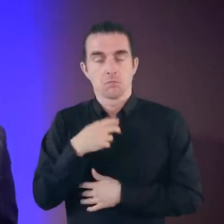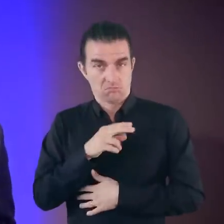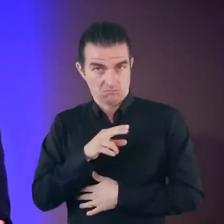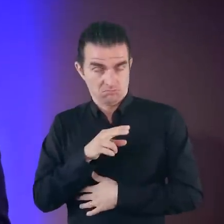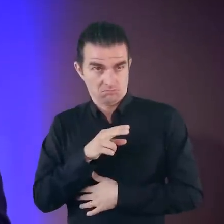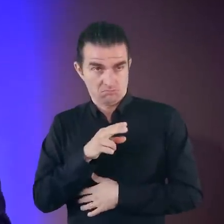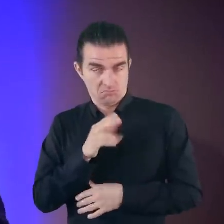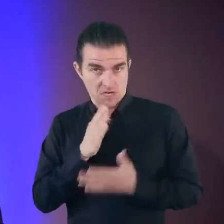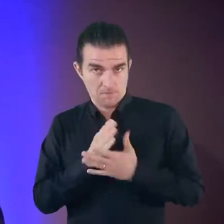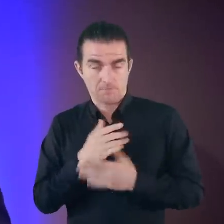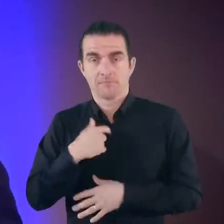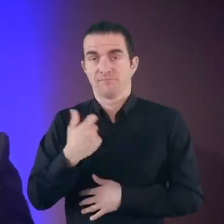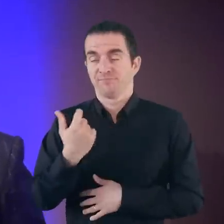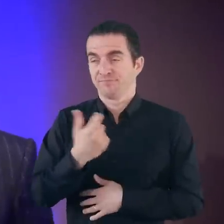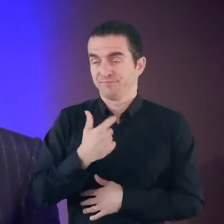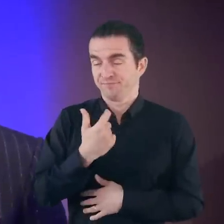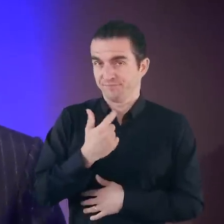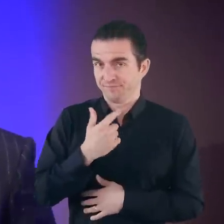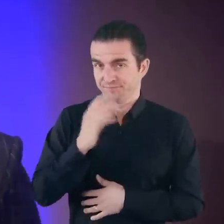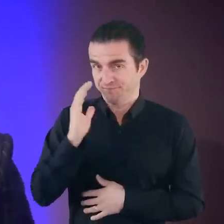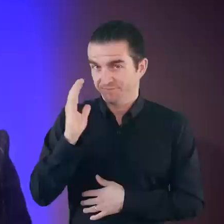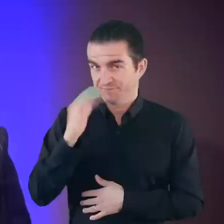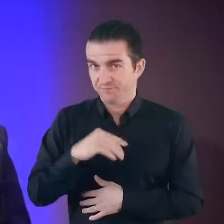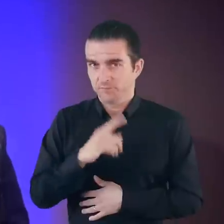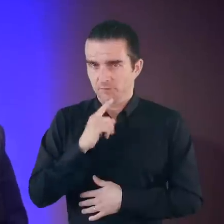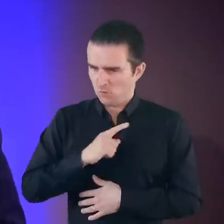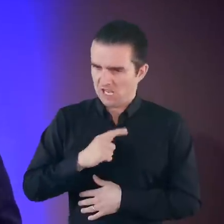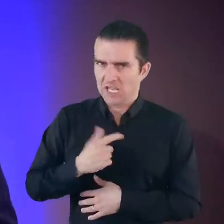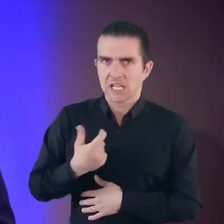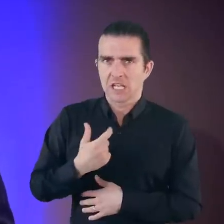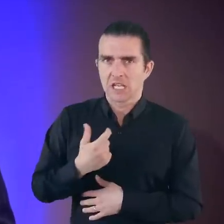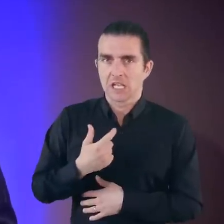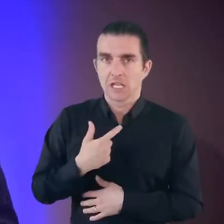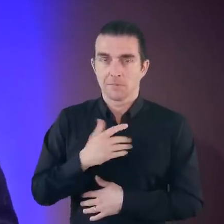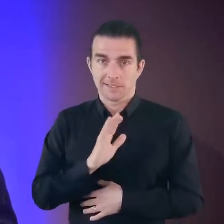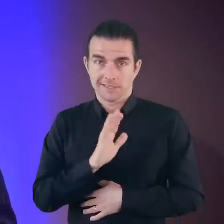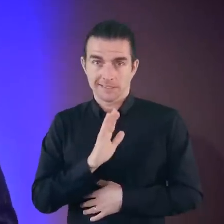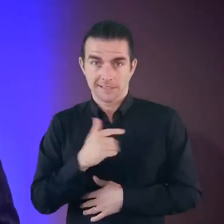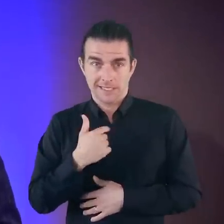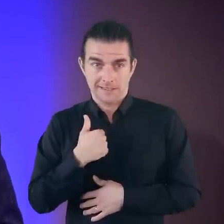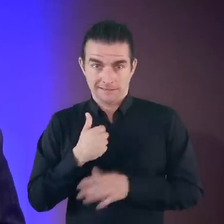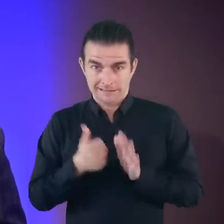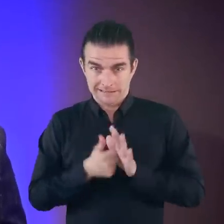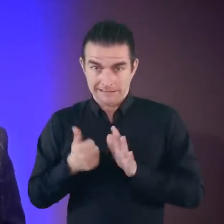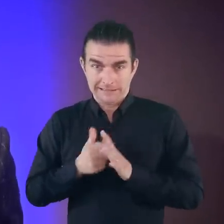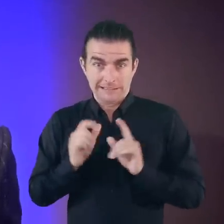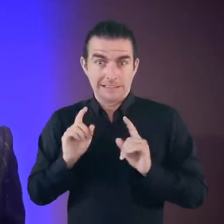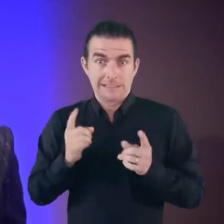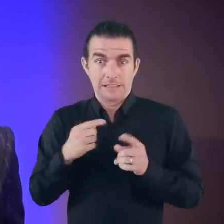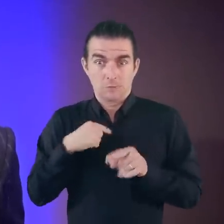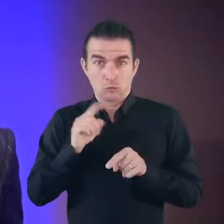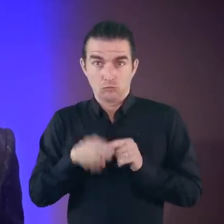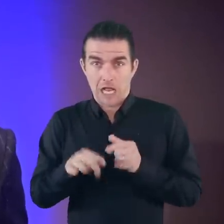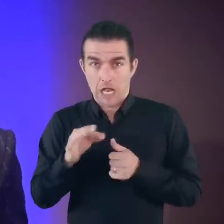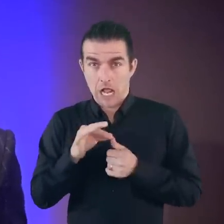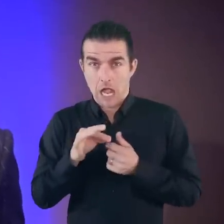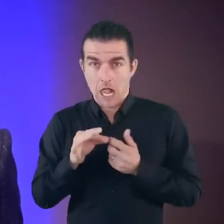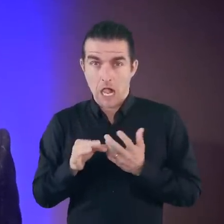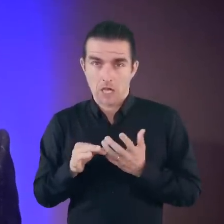I look at him again and I laugh. And he says to me: “What are you laughing at?” And I said: “Well, with my modest capabilities,